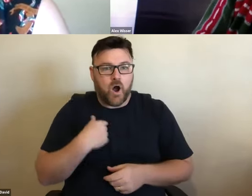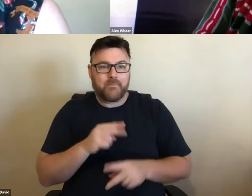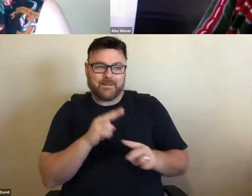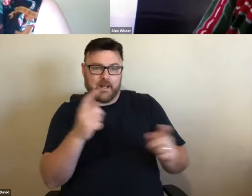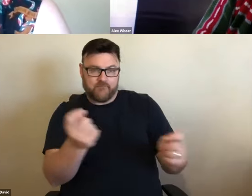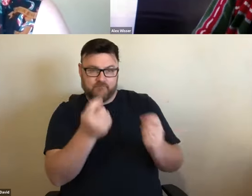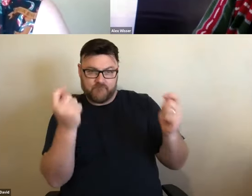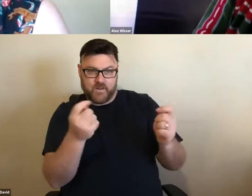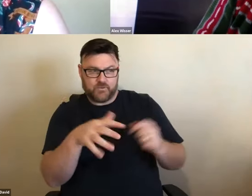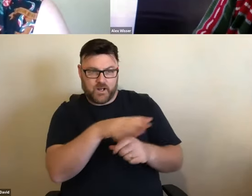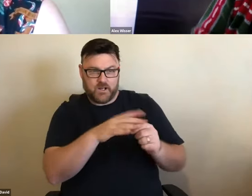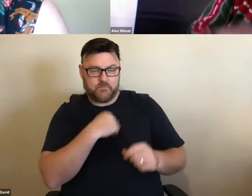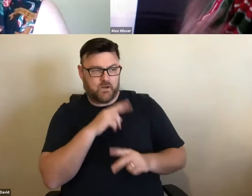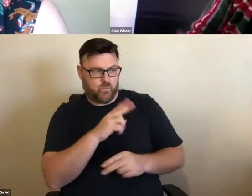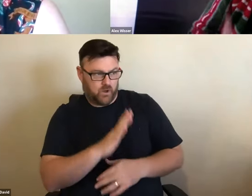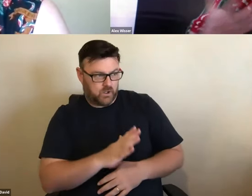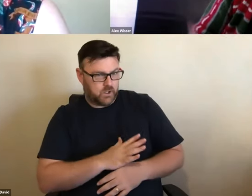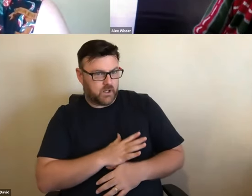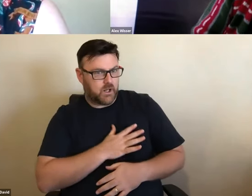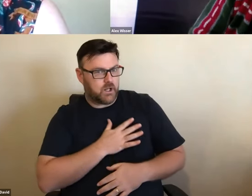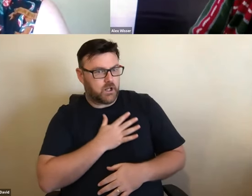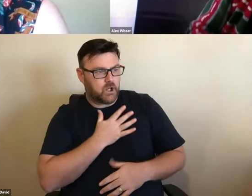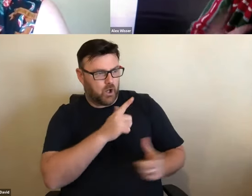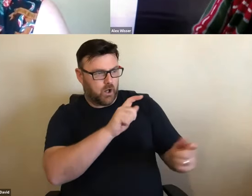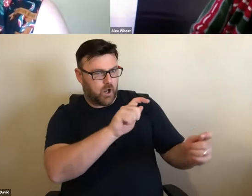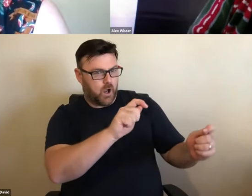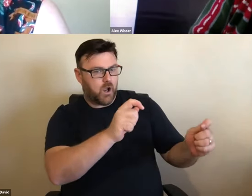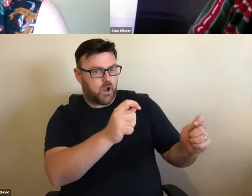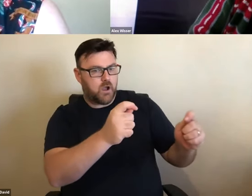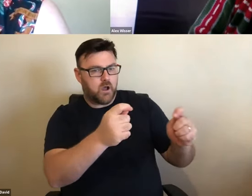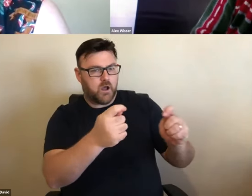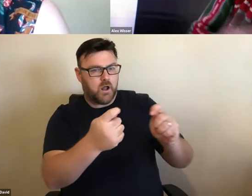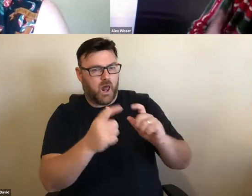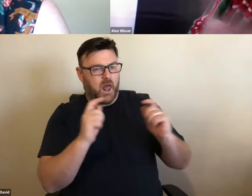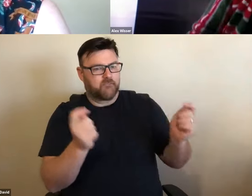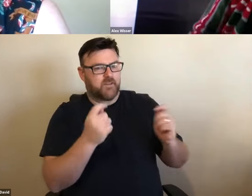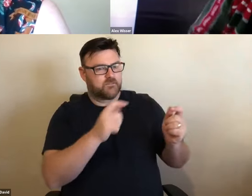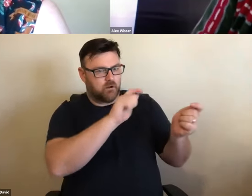well to be pretty interesting. Like, to see that happening. It is part of